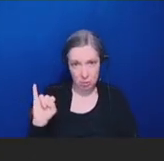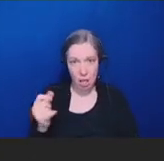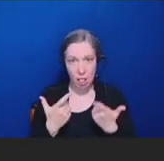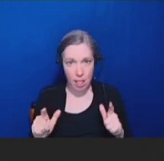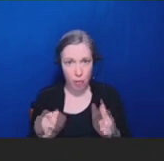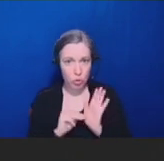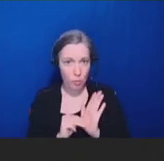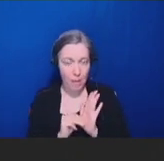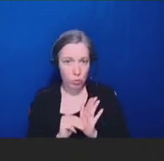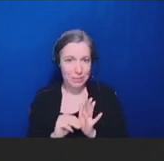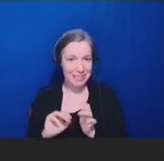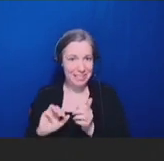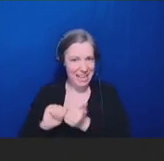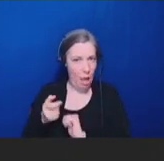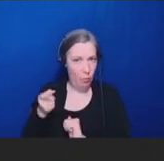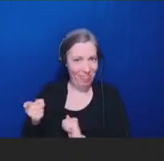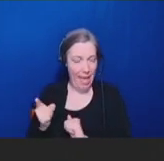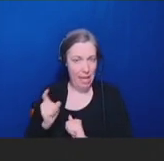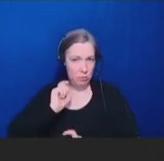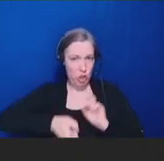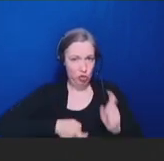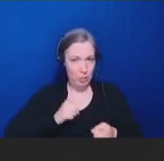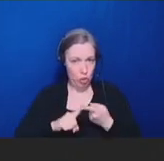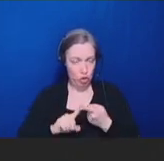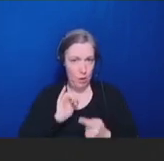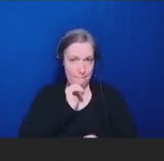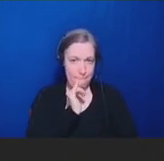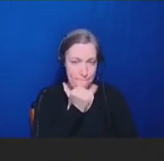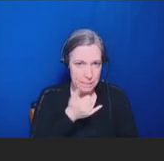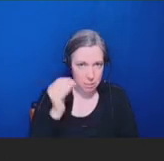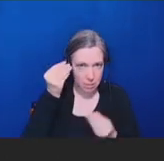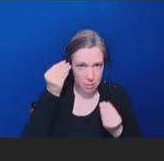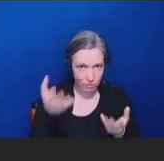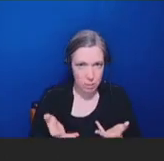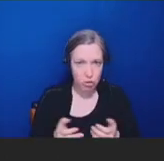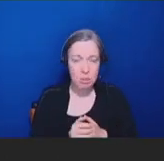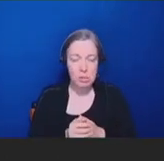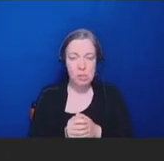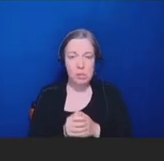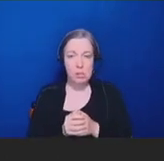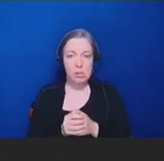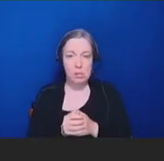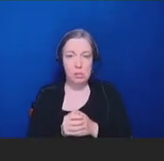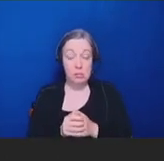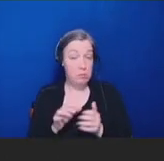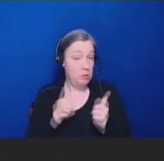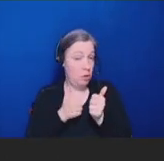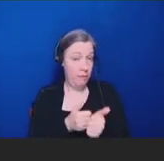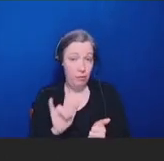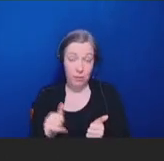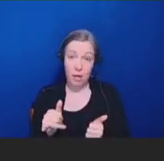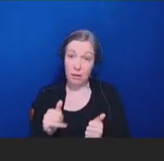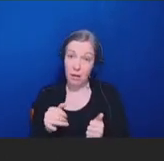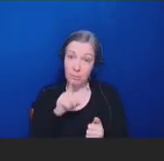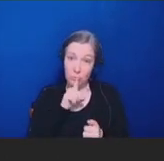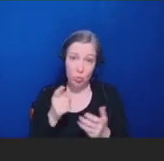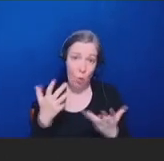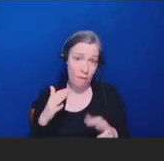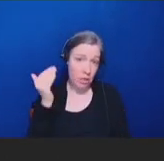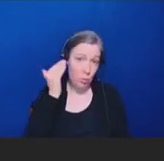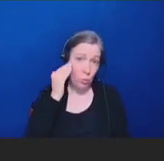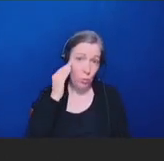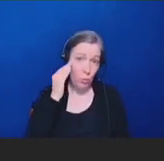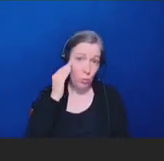And if you follow this at all, you're aware of both the breathtaking, possibilities of